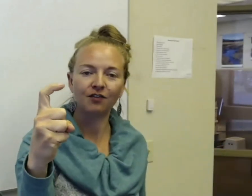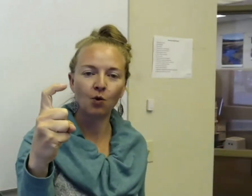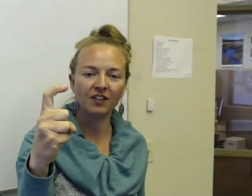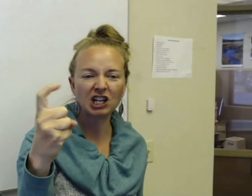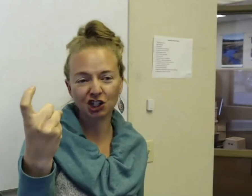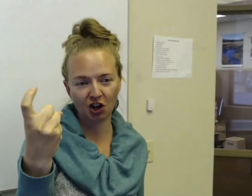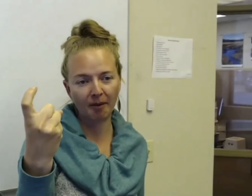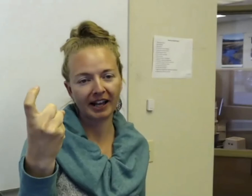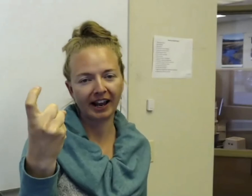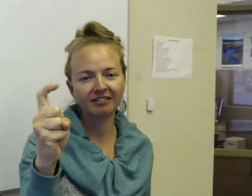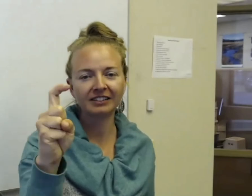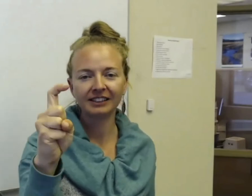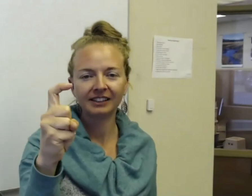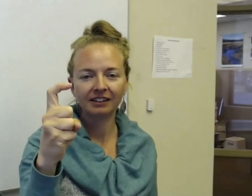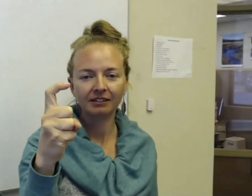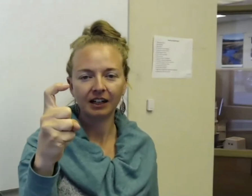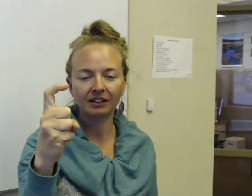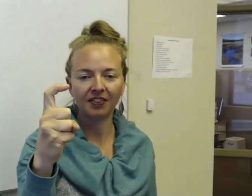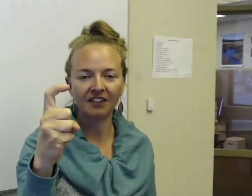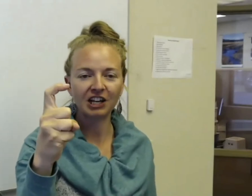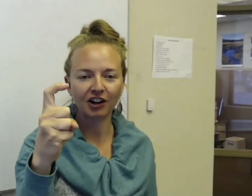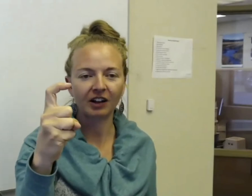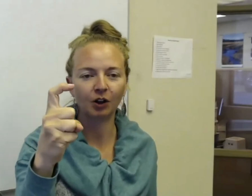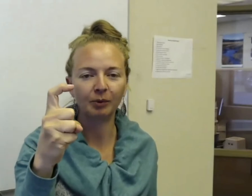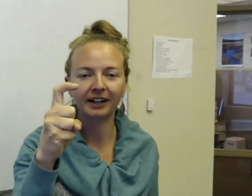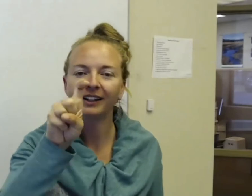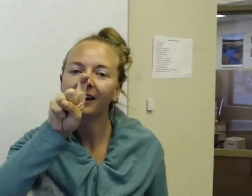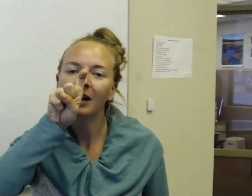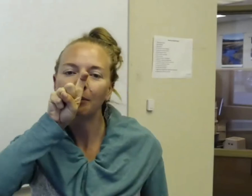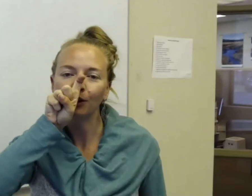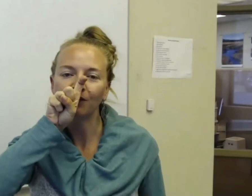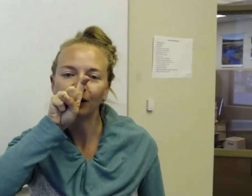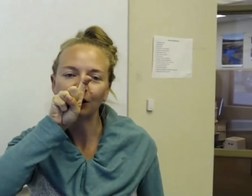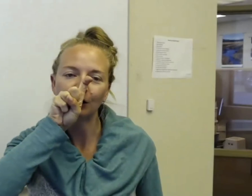of your dominant hand, and tuck that finger in a little bit, and put it in front of your nose,